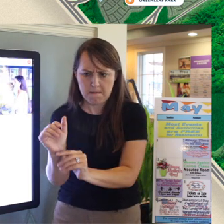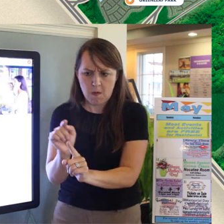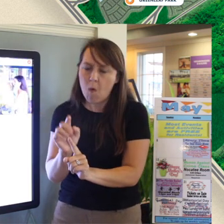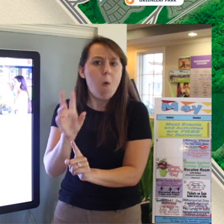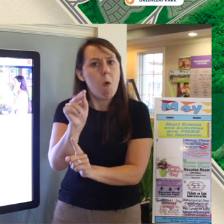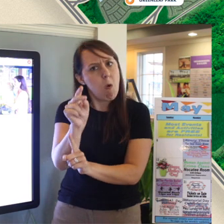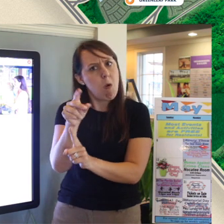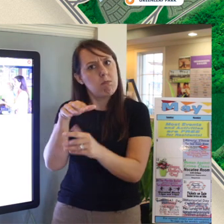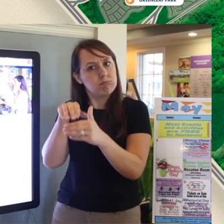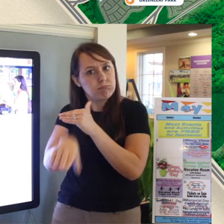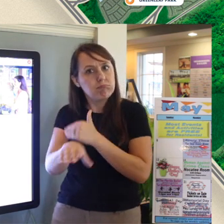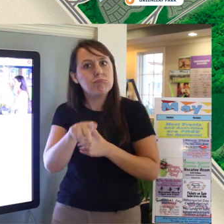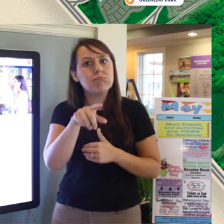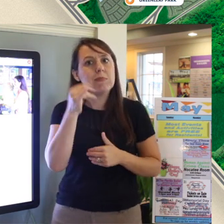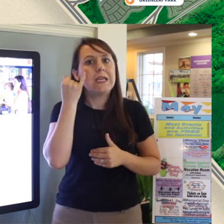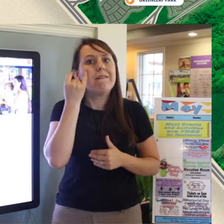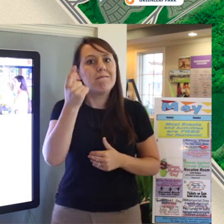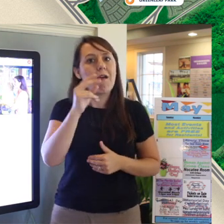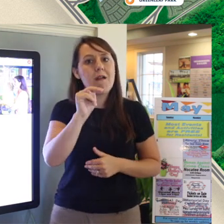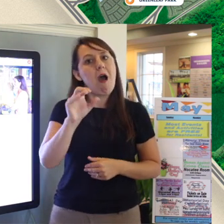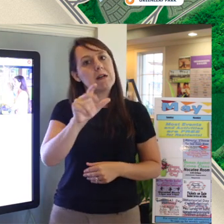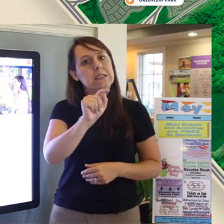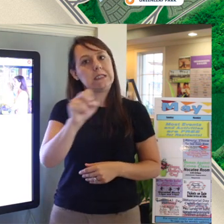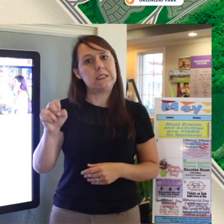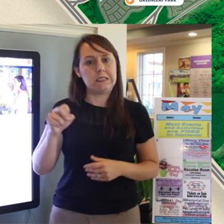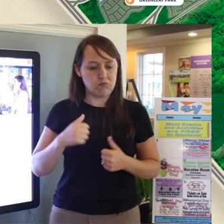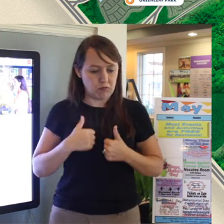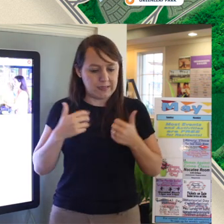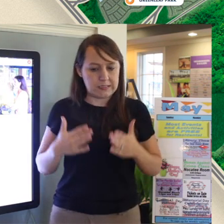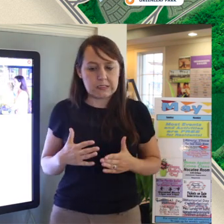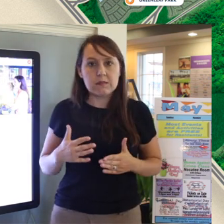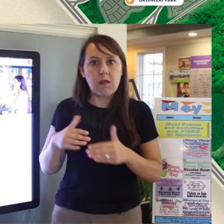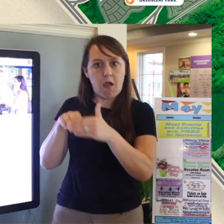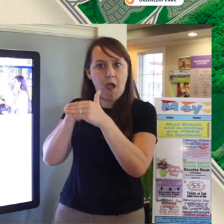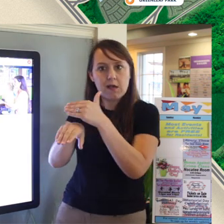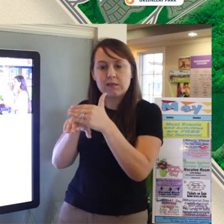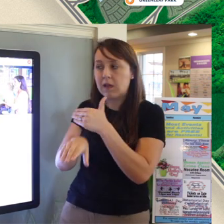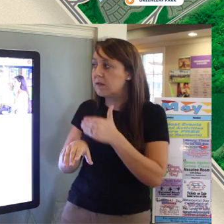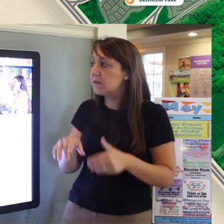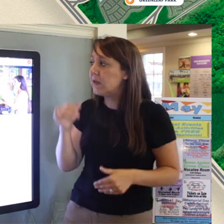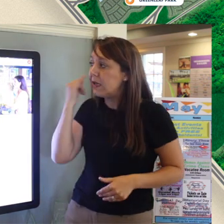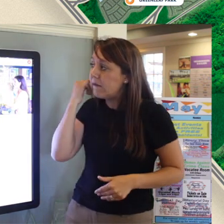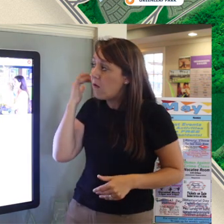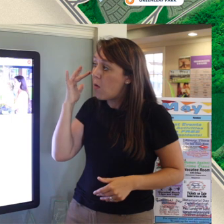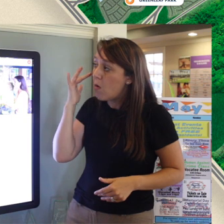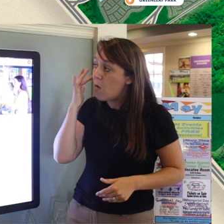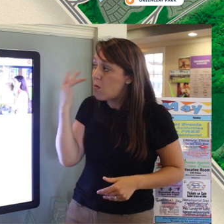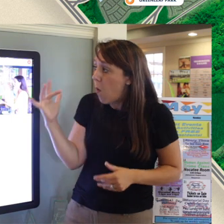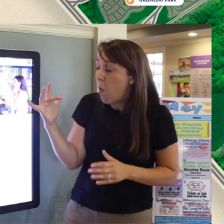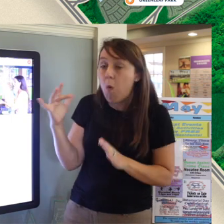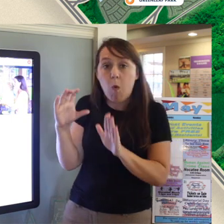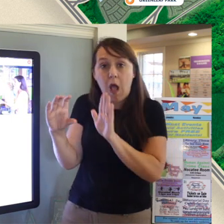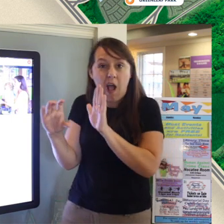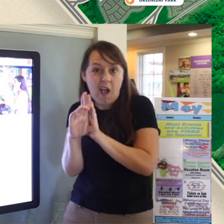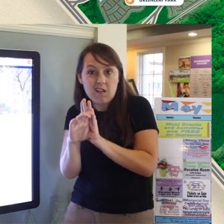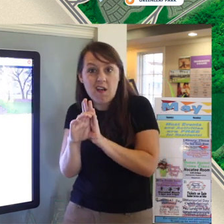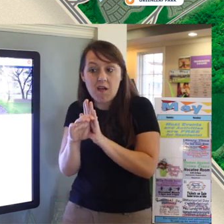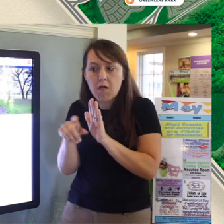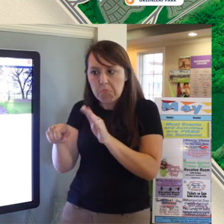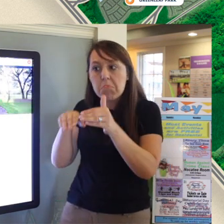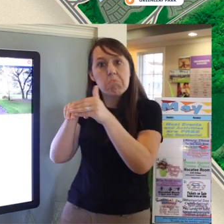As long as you're a Nocatee Resident you have access to these parks if there's a gold icon on them